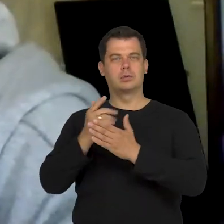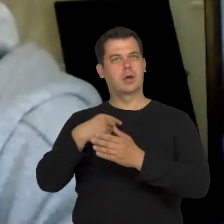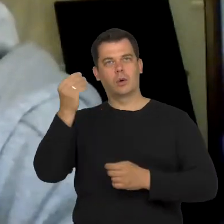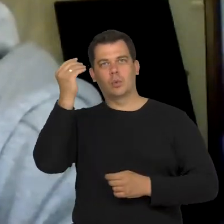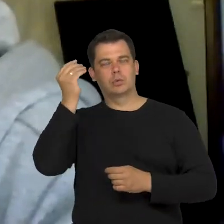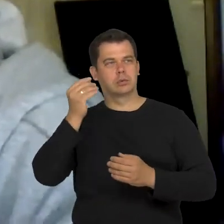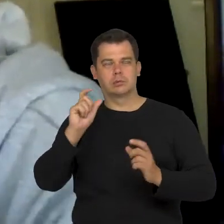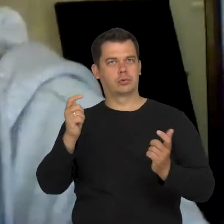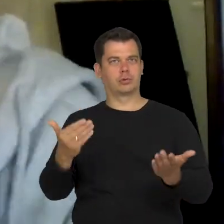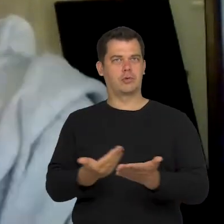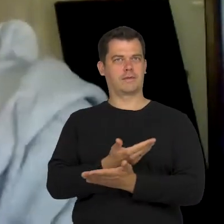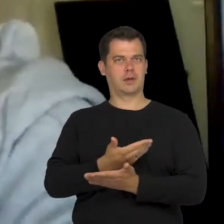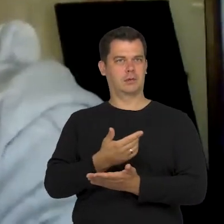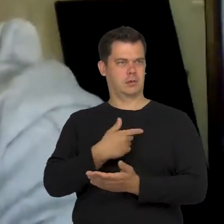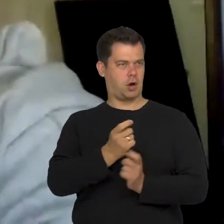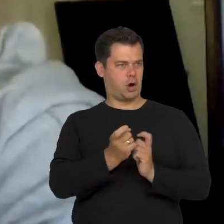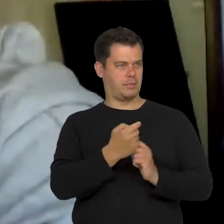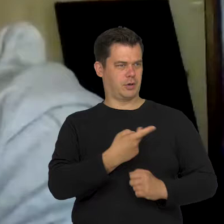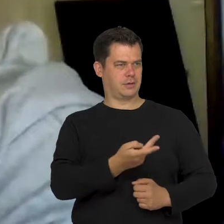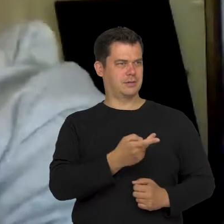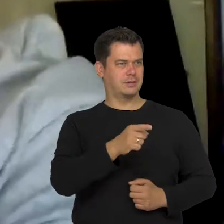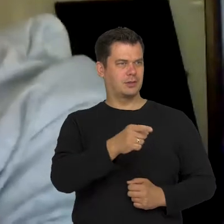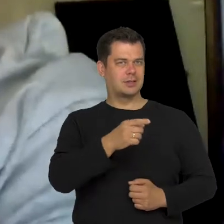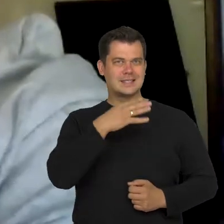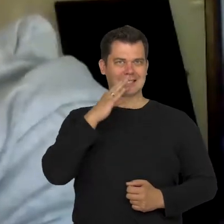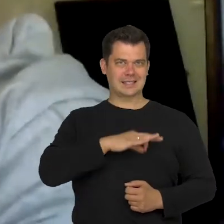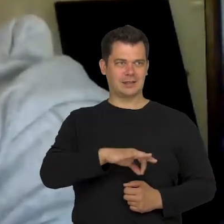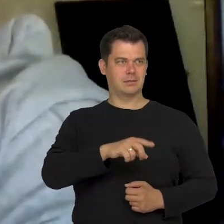and I saw that something odd is happening around me.